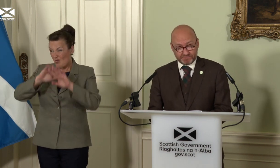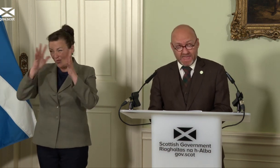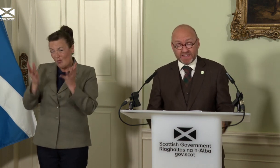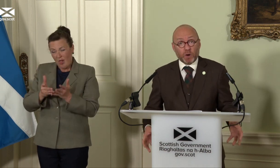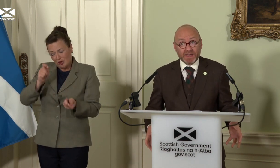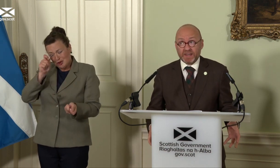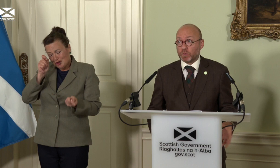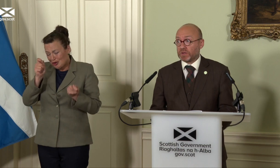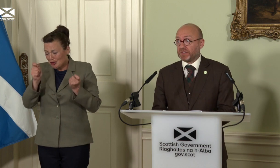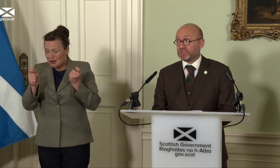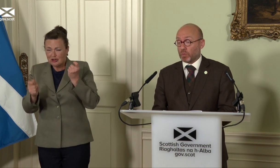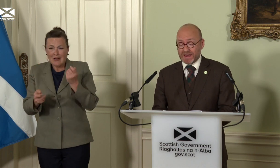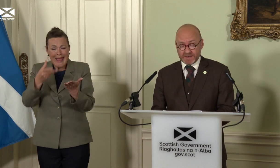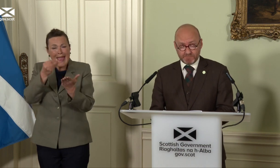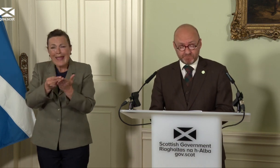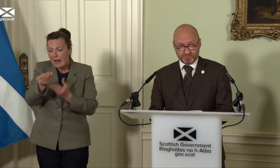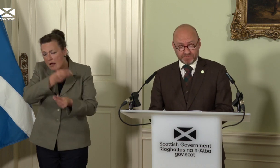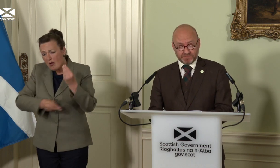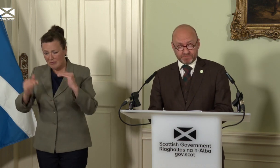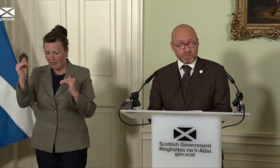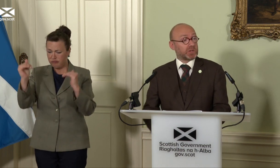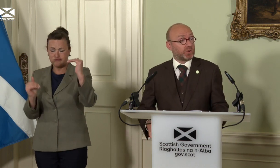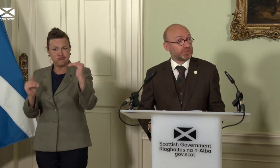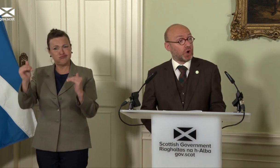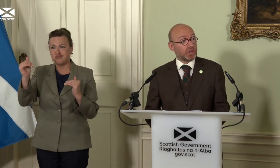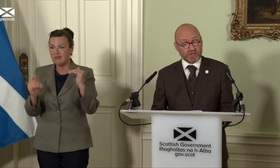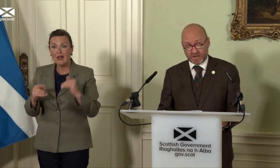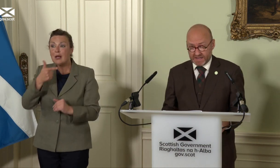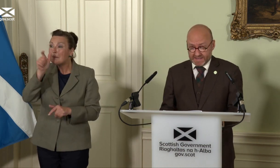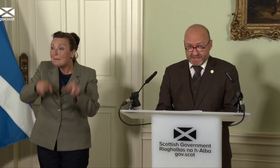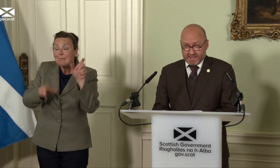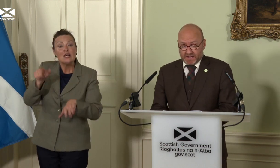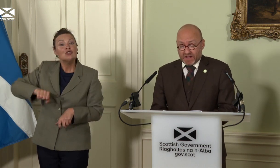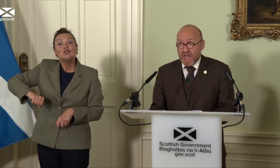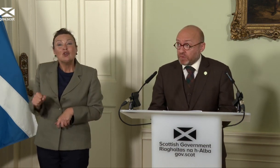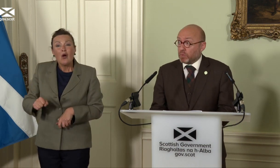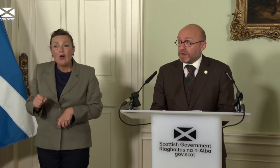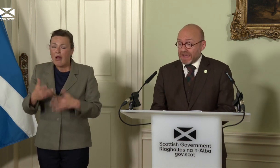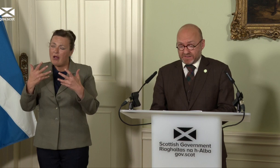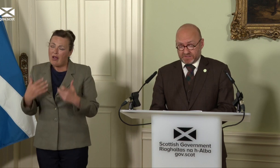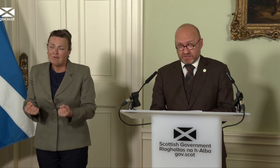Economic inequalities are widening. People across Scotland are under ever more intense